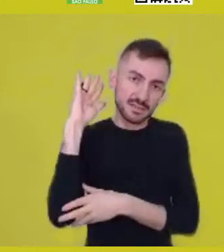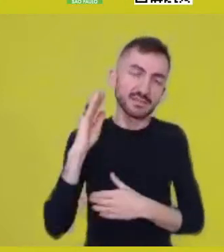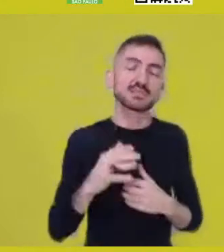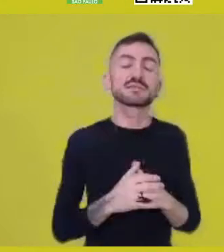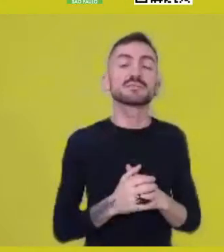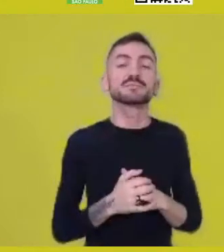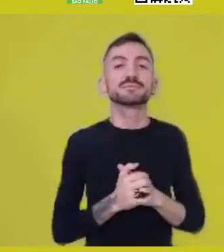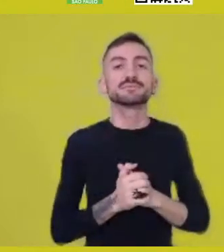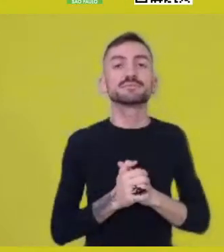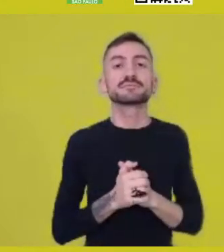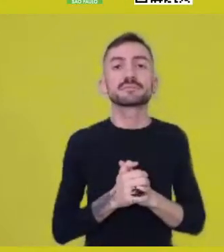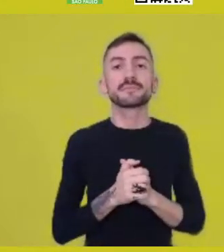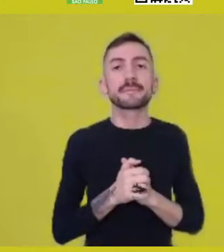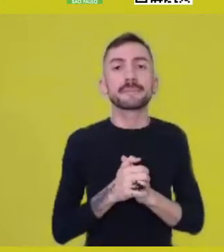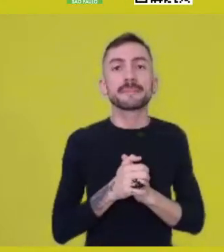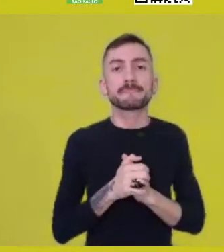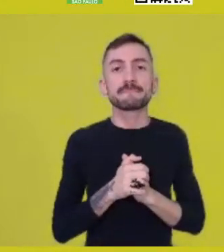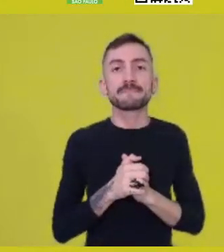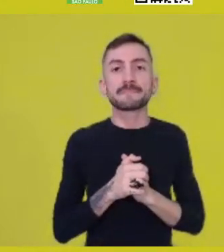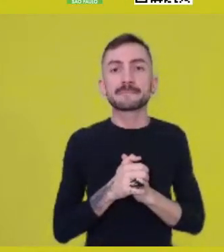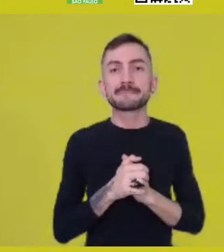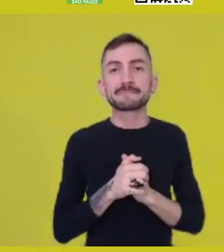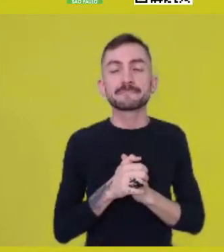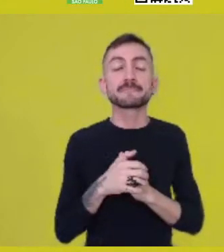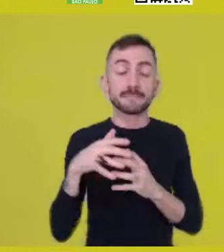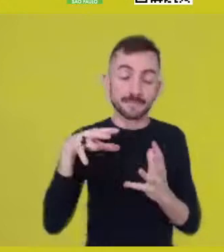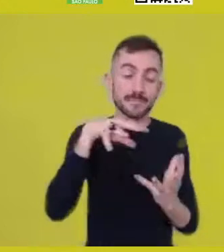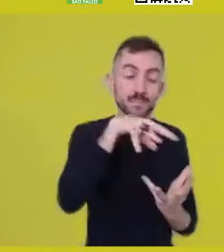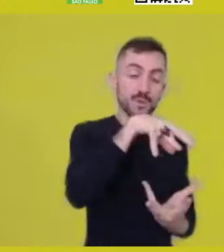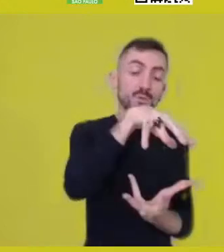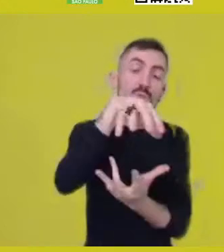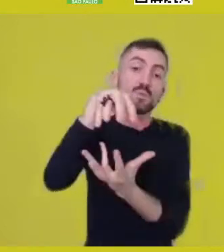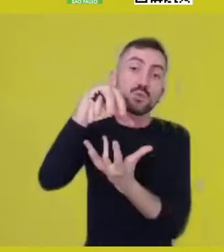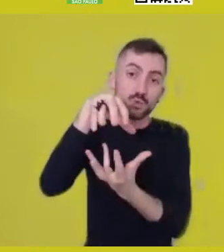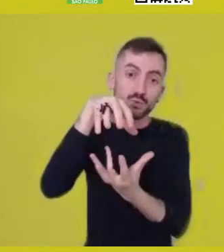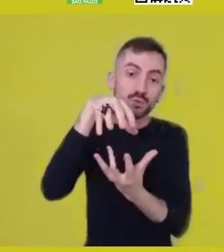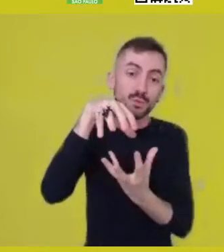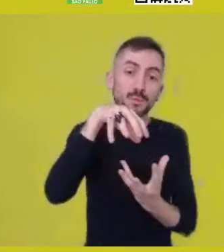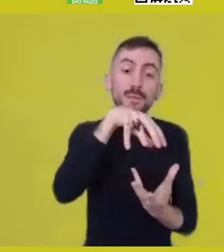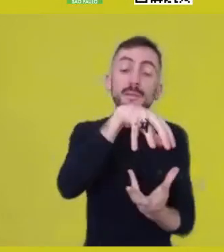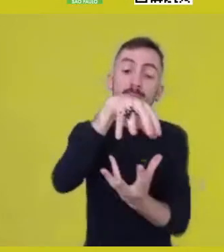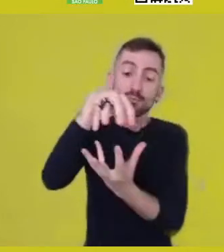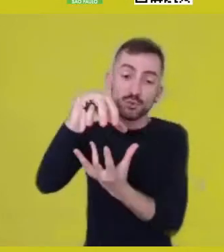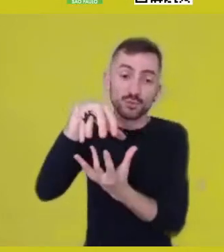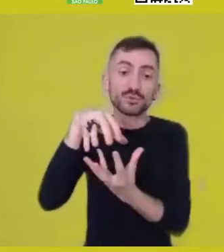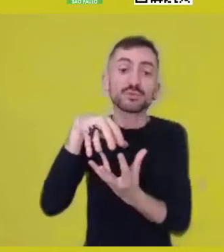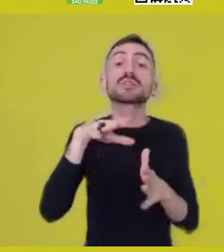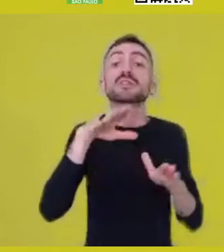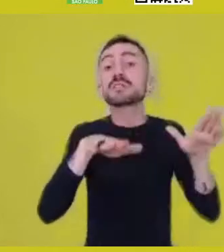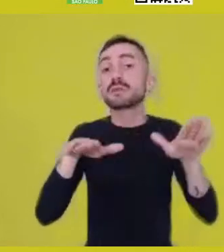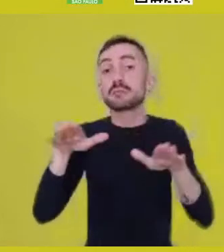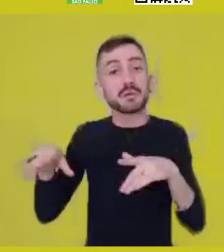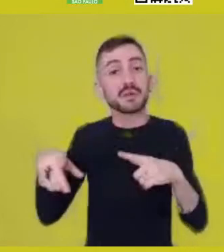this world which comes from initial corporalities